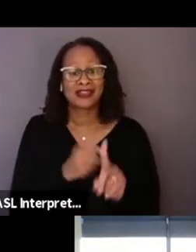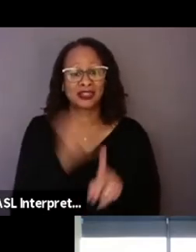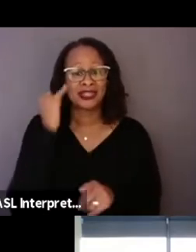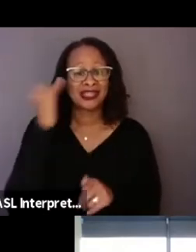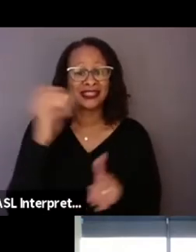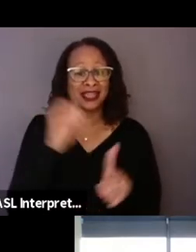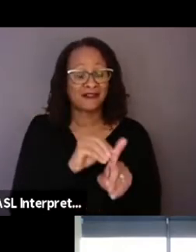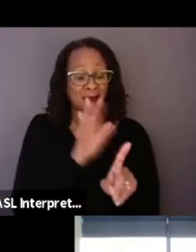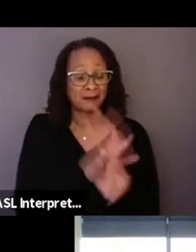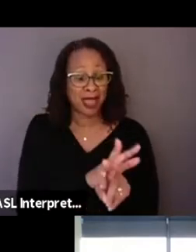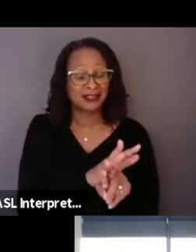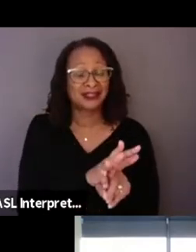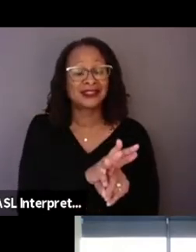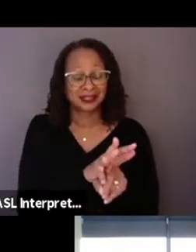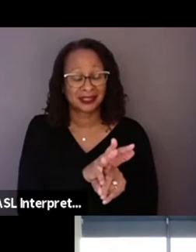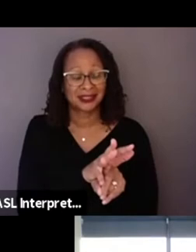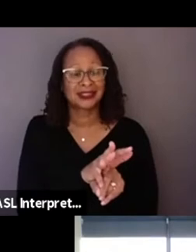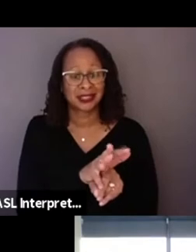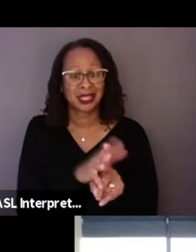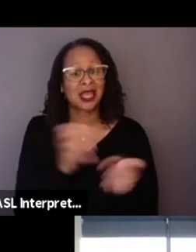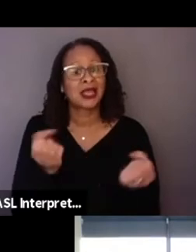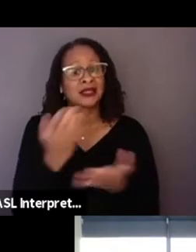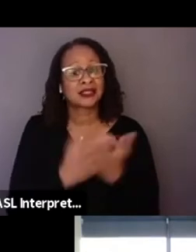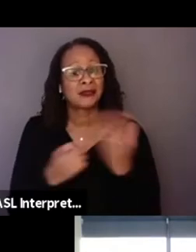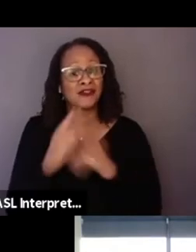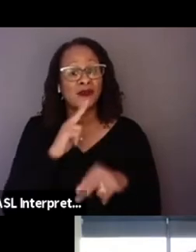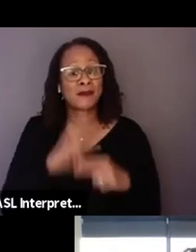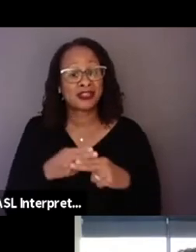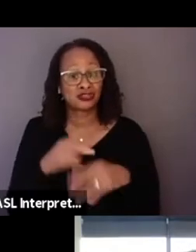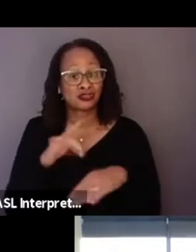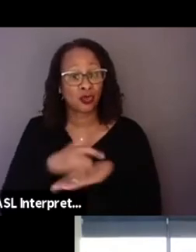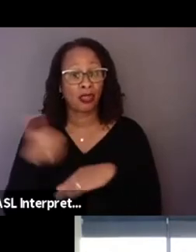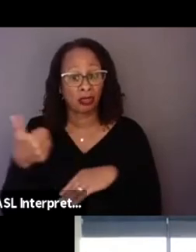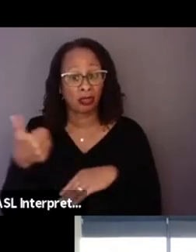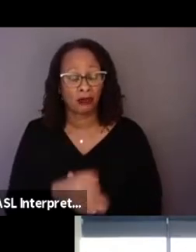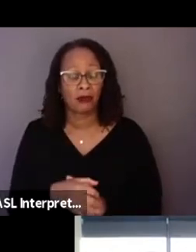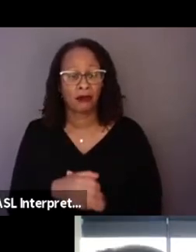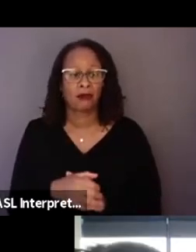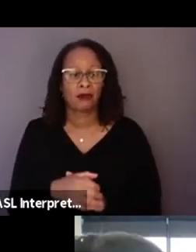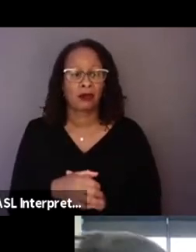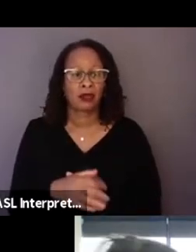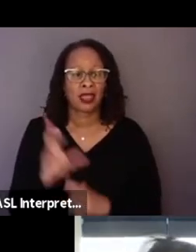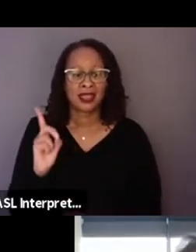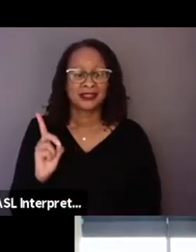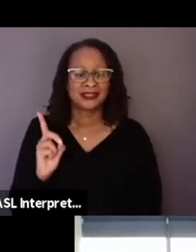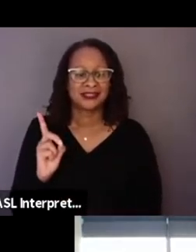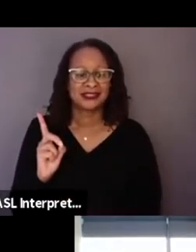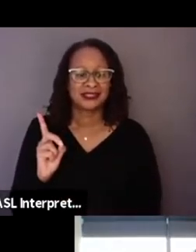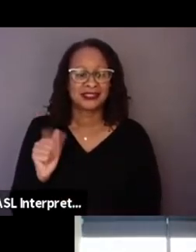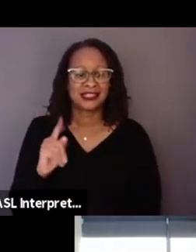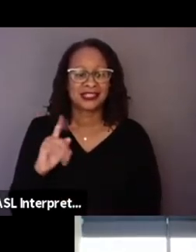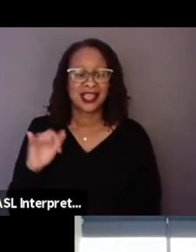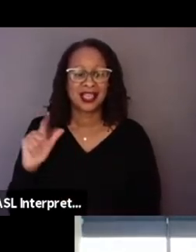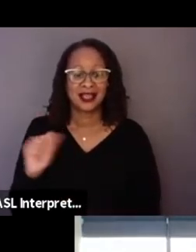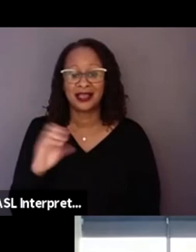which some of you mentioned earlier, Daniela and Elena, maybe just to start things off,